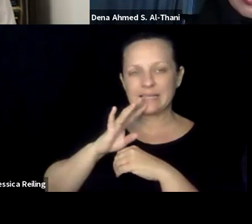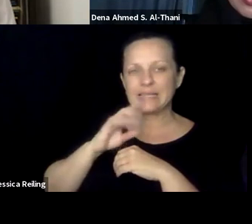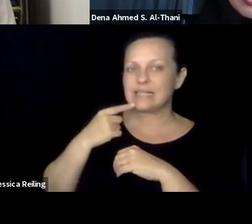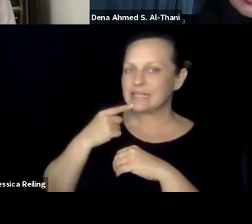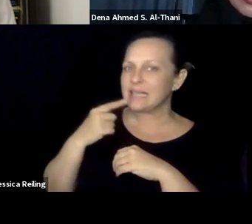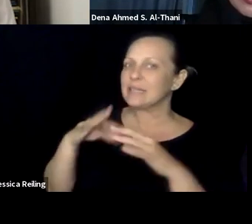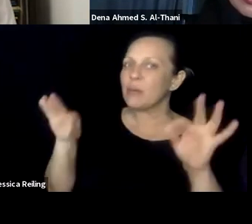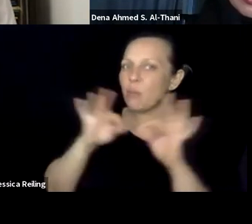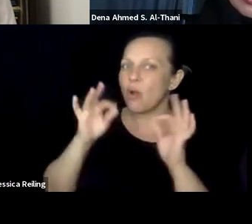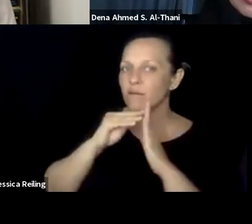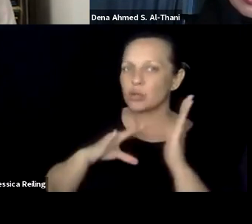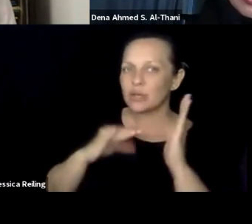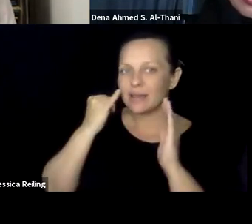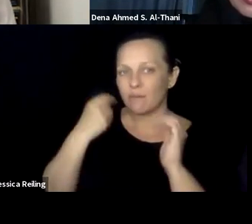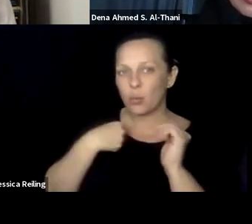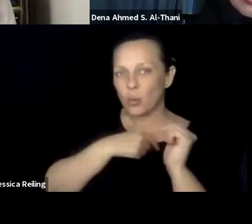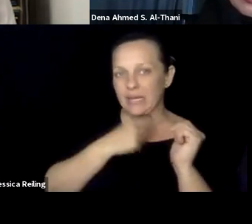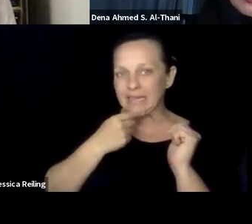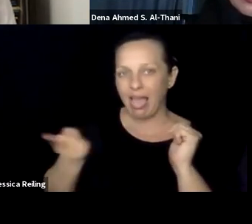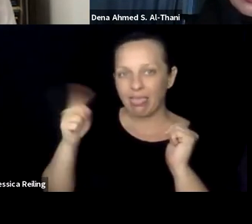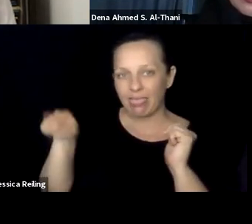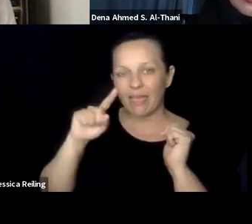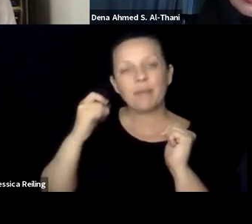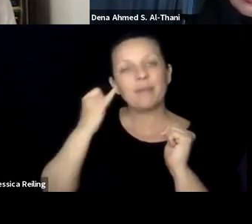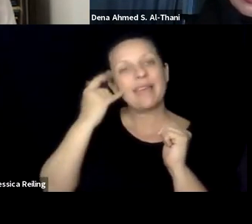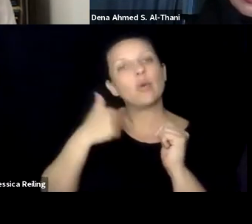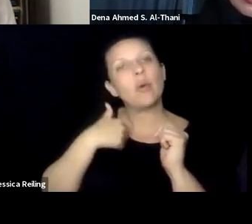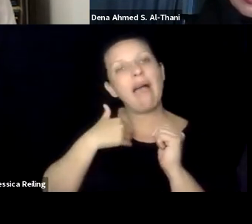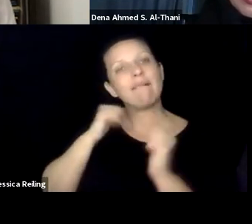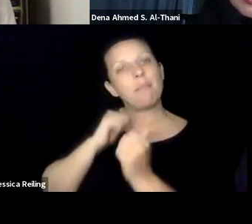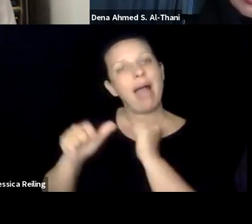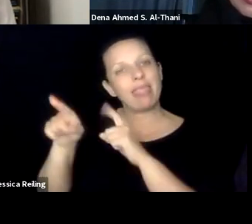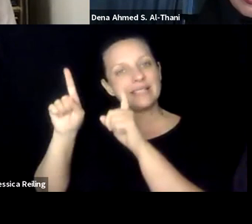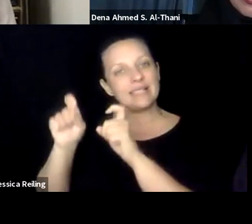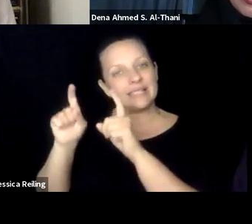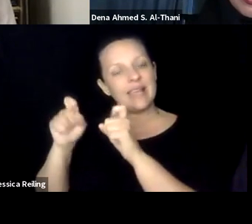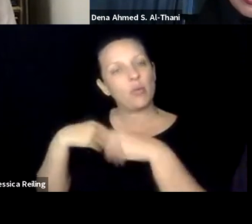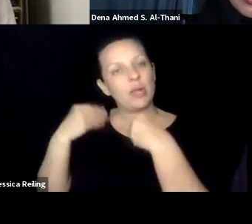like to comment? >> GOTTFRIED ZIMMERMANN: I think very well prepared for when they get to job to work. Gottfried, would you it's very important. It's another motivation for students, if we tell